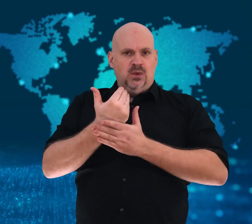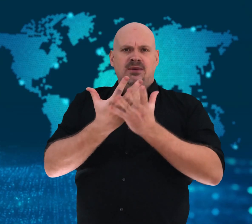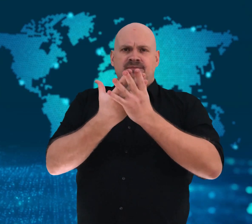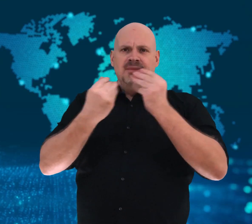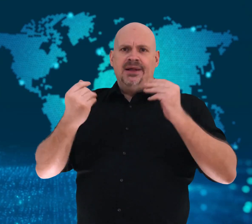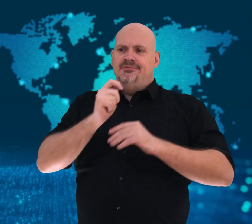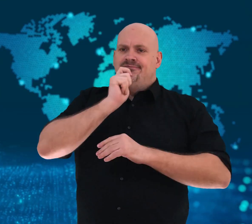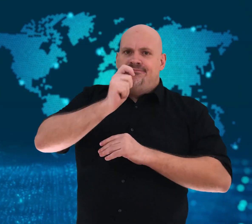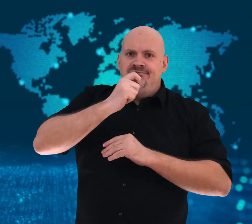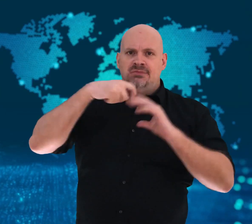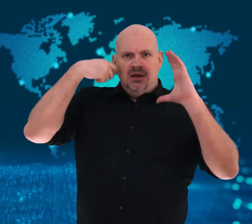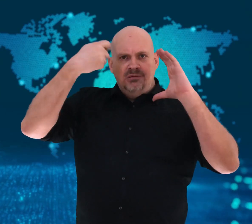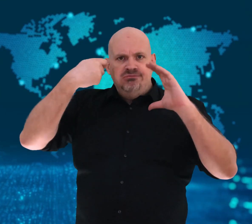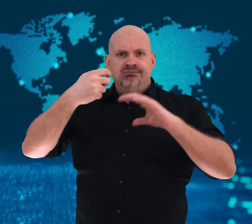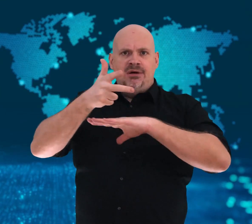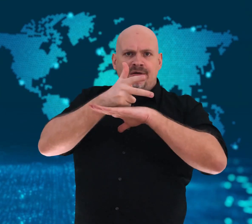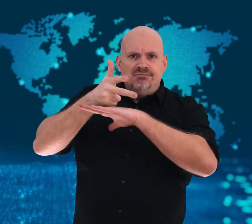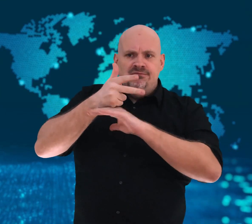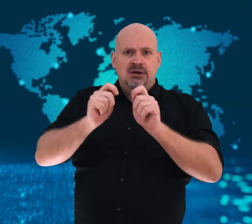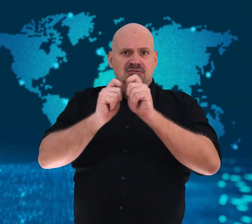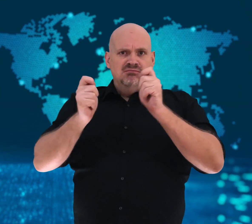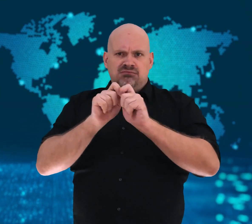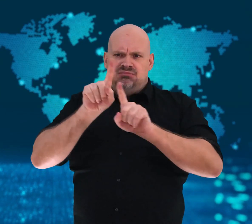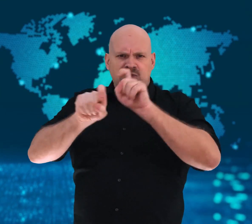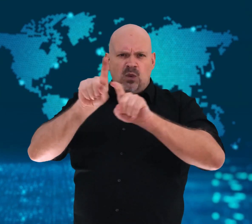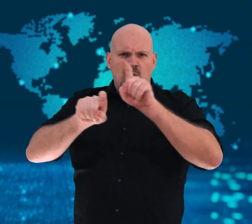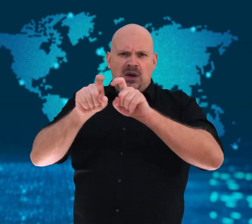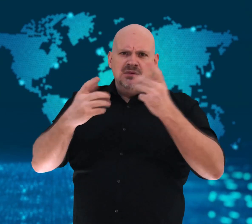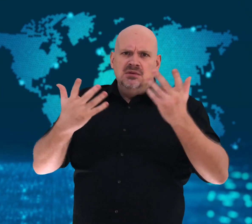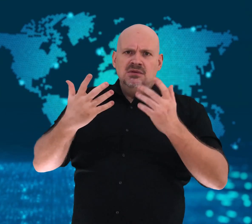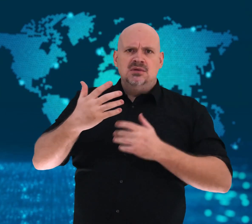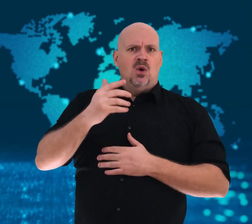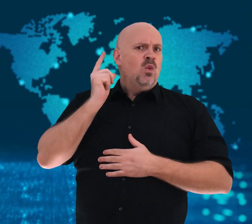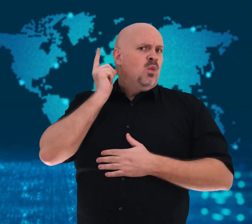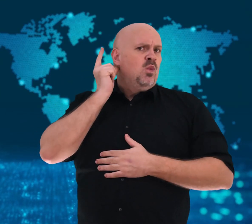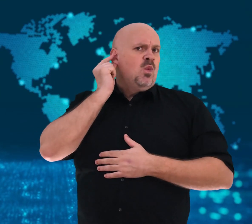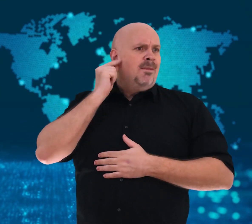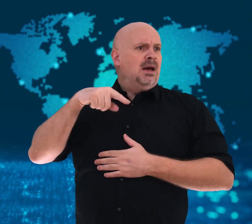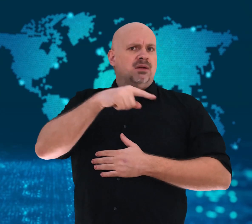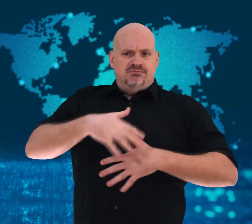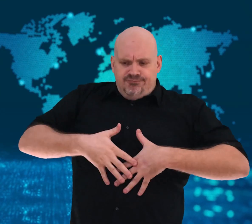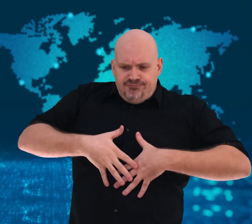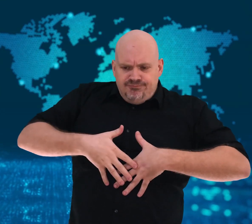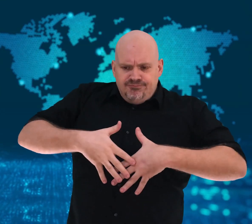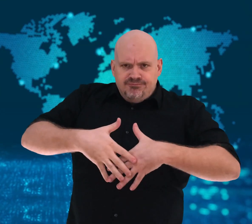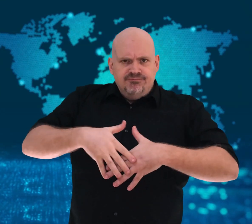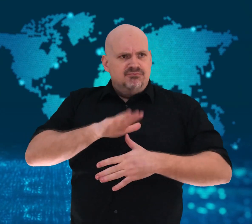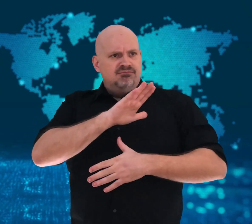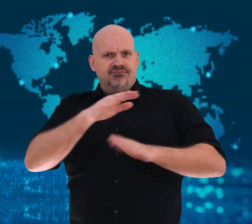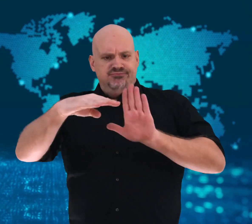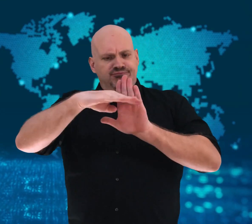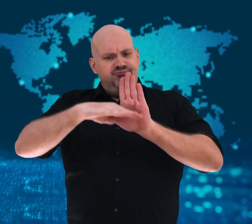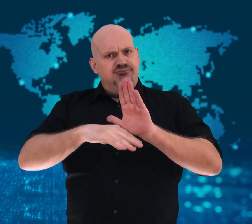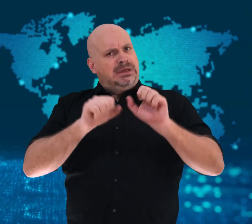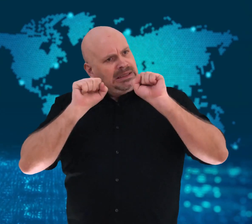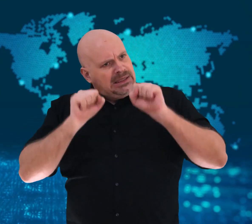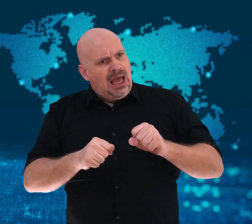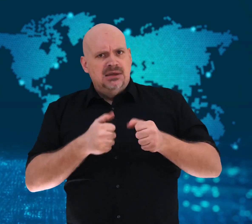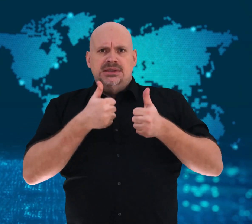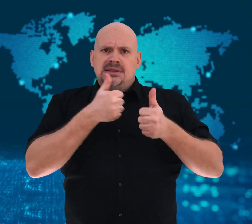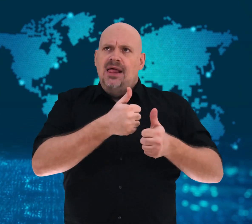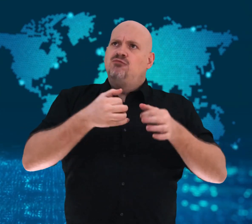journalists immediately asked her questions about her views on